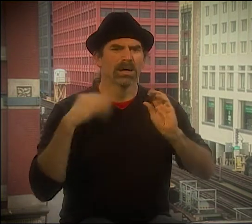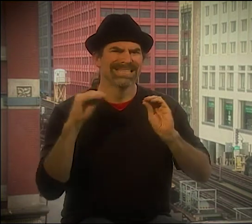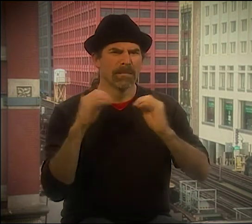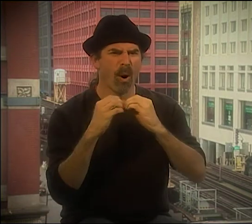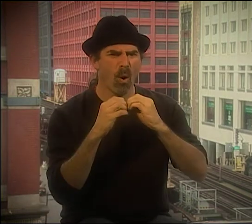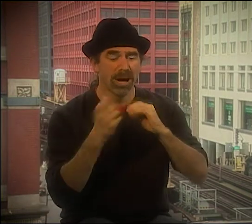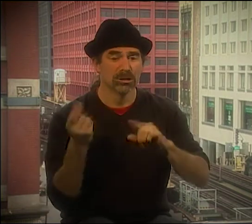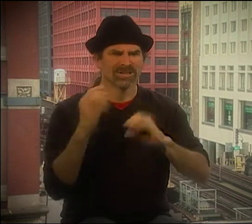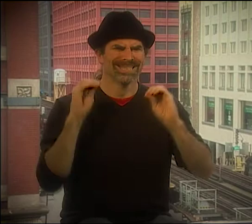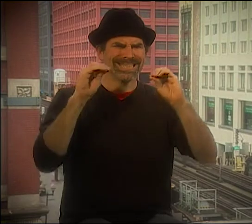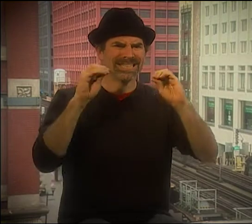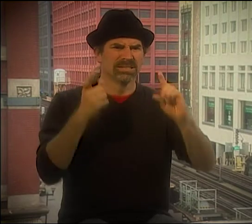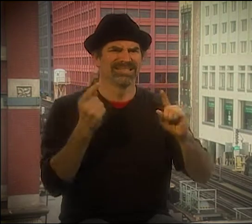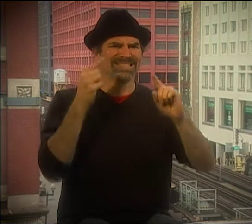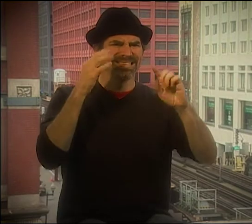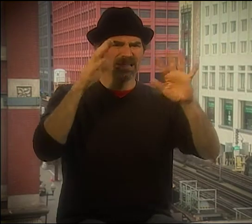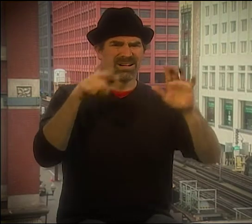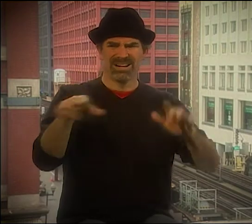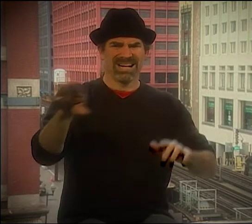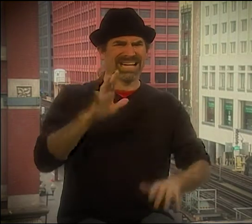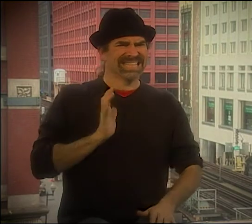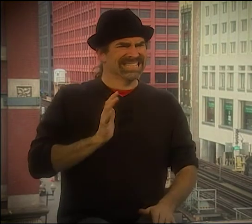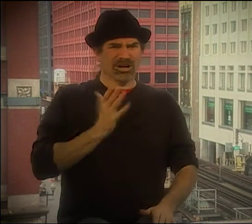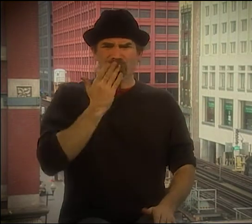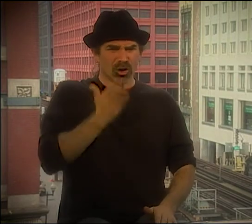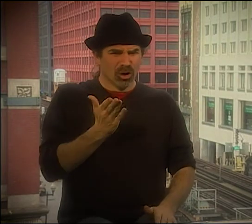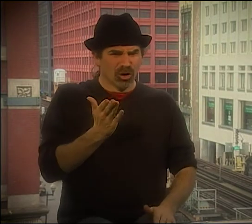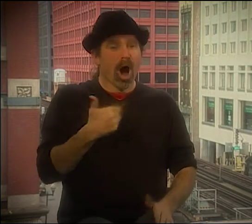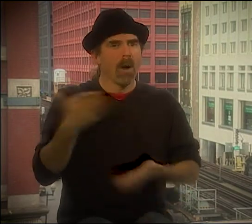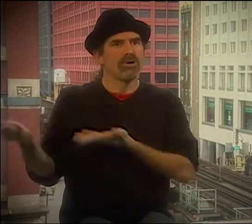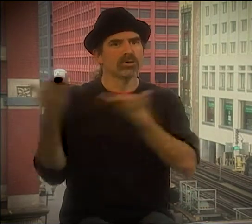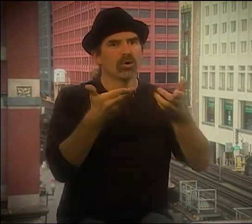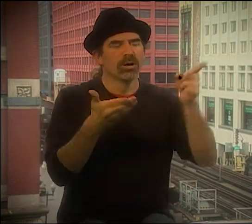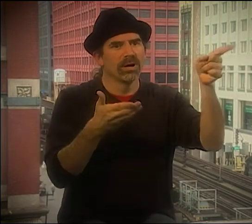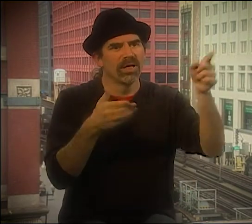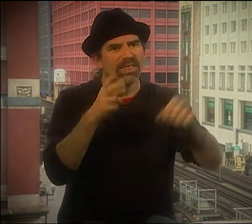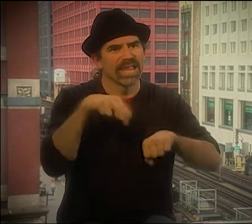ON AN ONGOING BASIS. I'D START WITH THESE YOUNG KIDS, YOU KNOW, AND EVERY YEAR